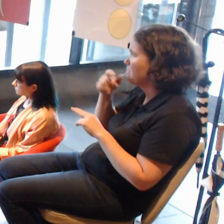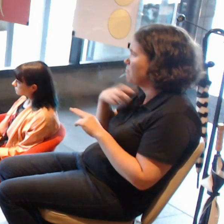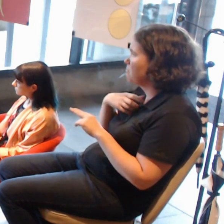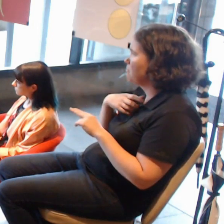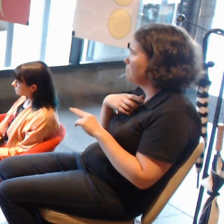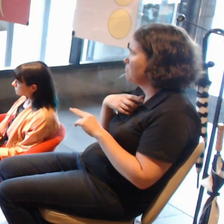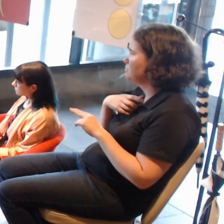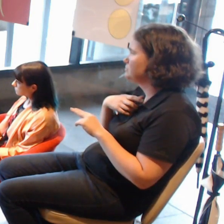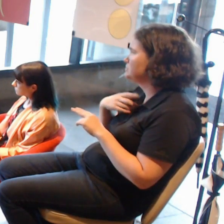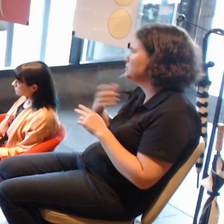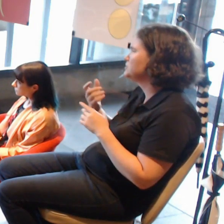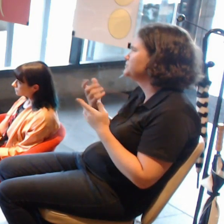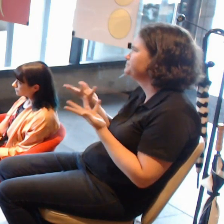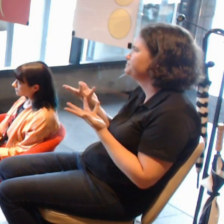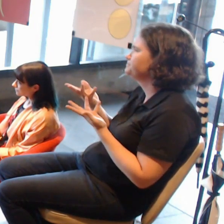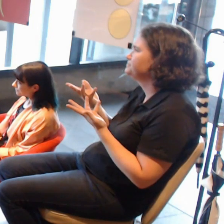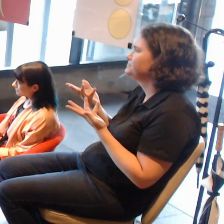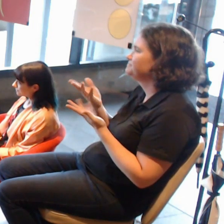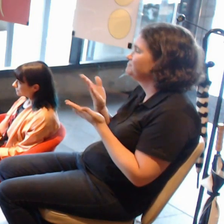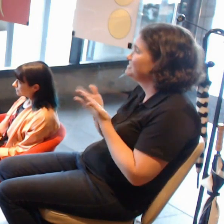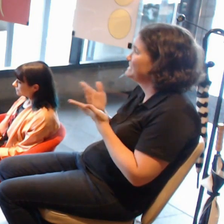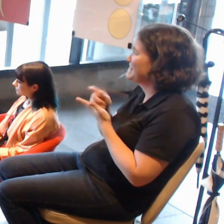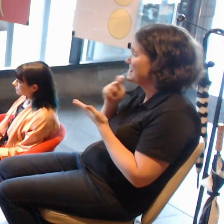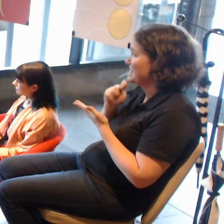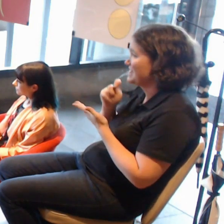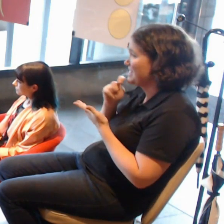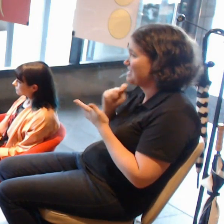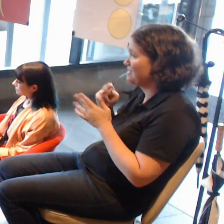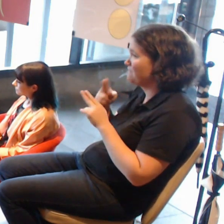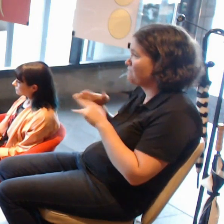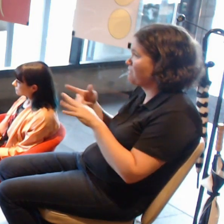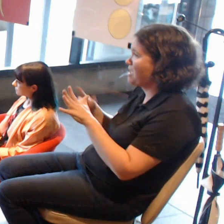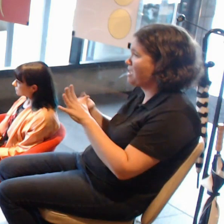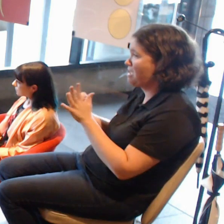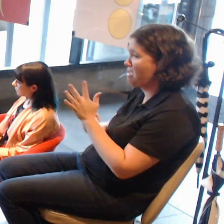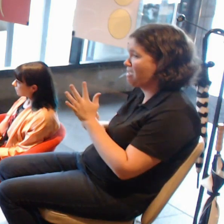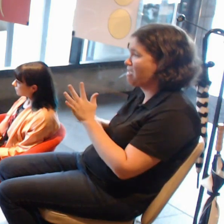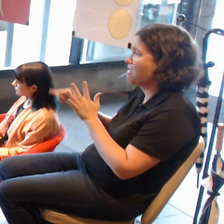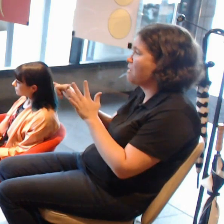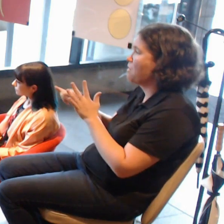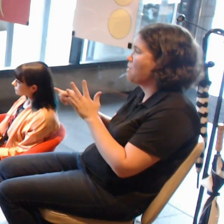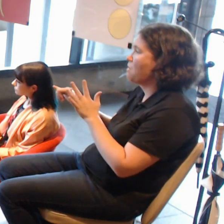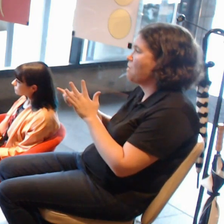The ethics of augmented reality and digital art and digital space.